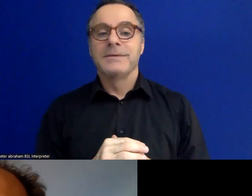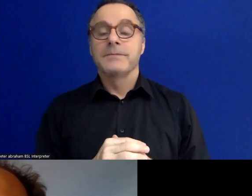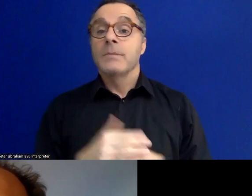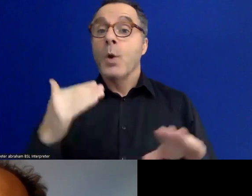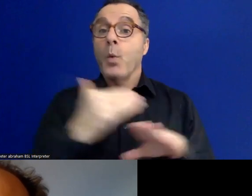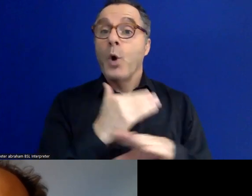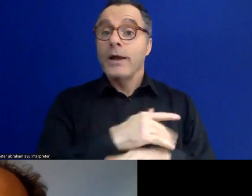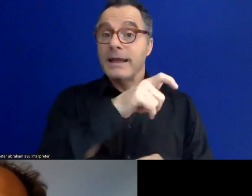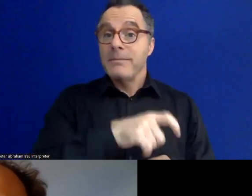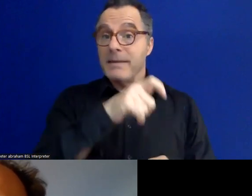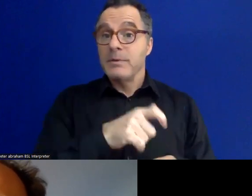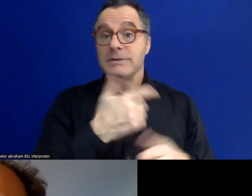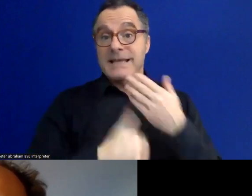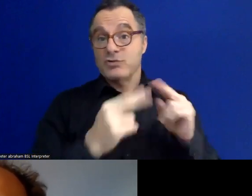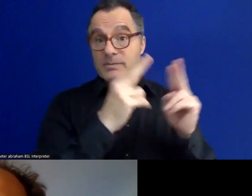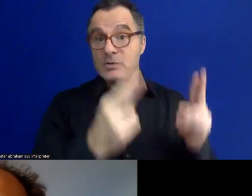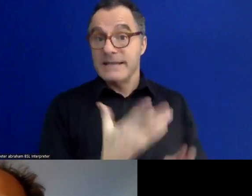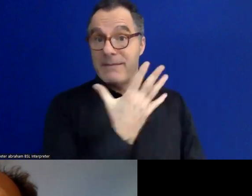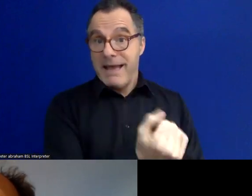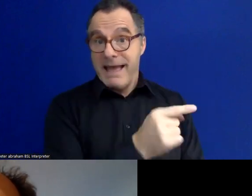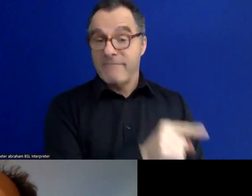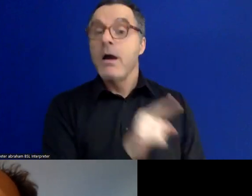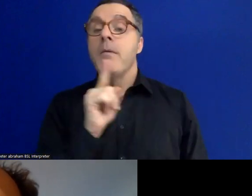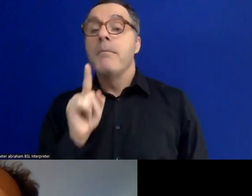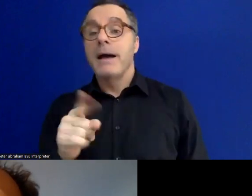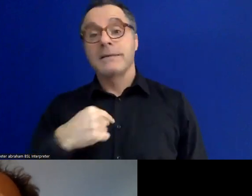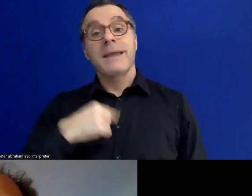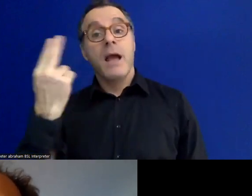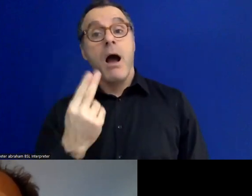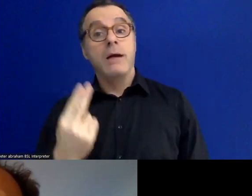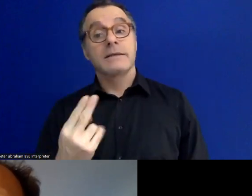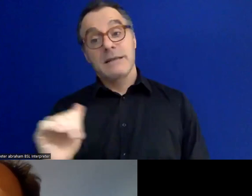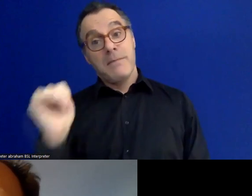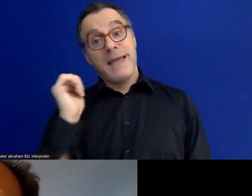I'm an artist as well, so you'll see behind me, there's some jars with scissors and pens